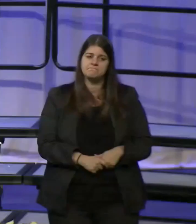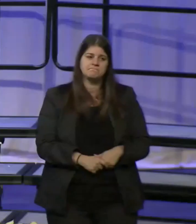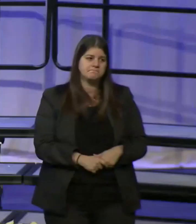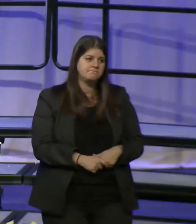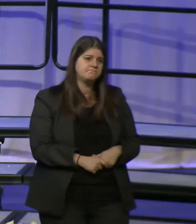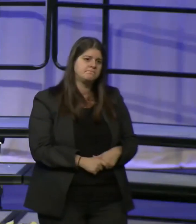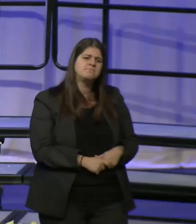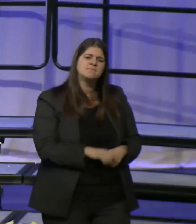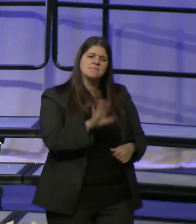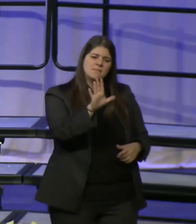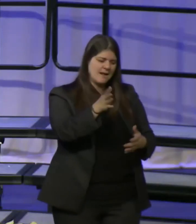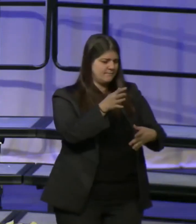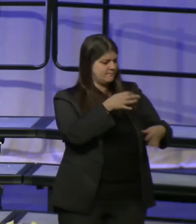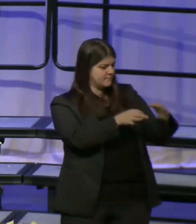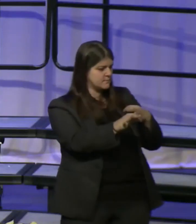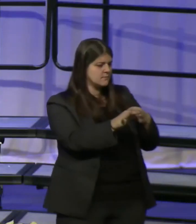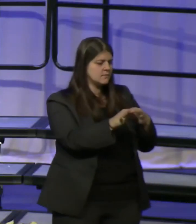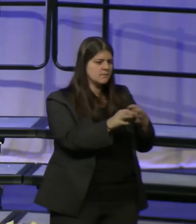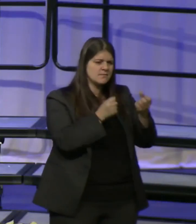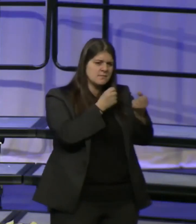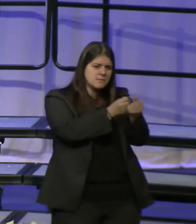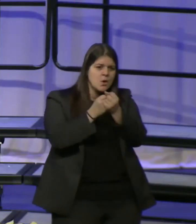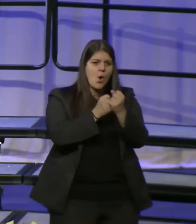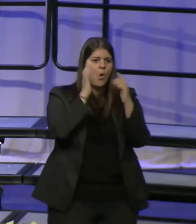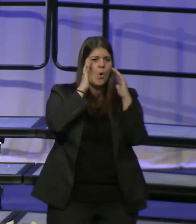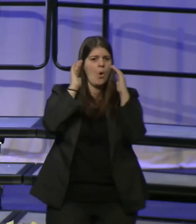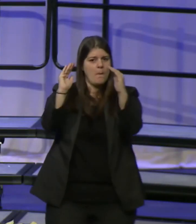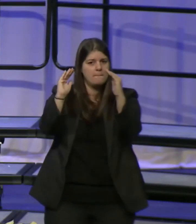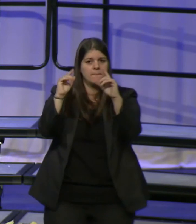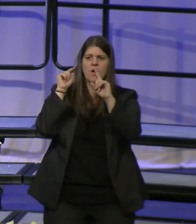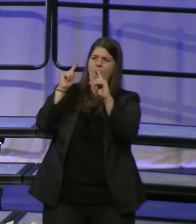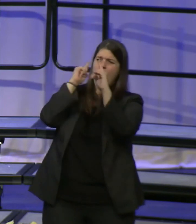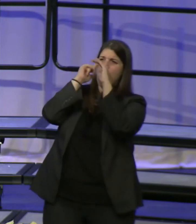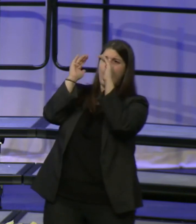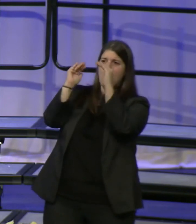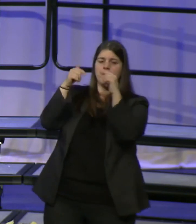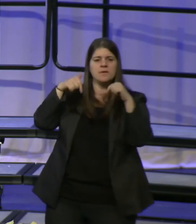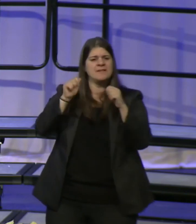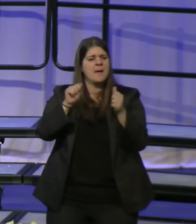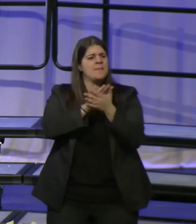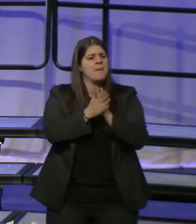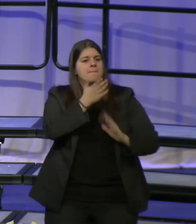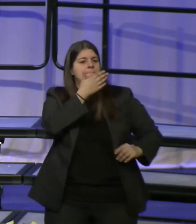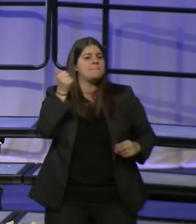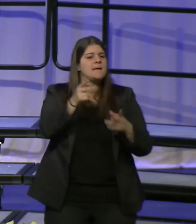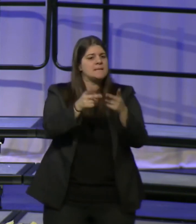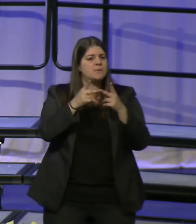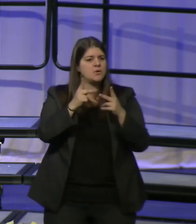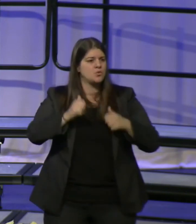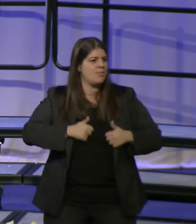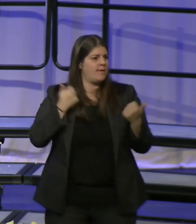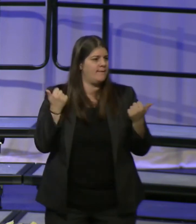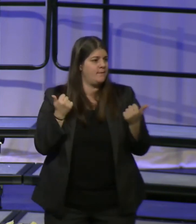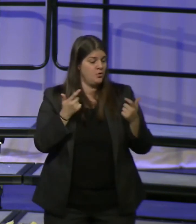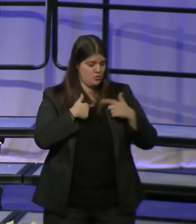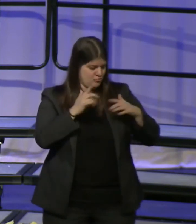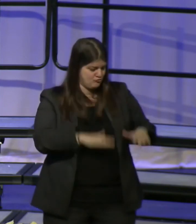Let's foster a spring of hope being the best place to live, raise our families ,and improve